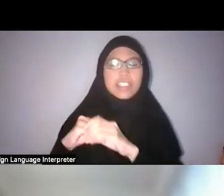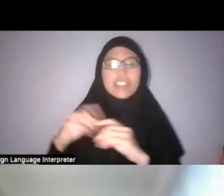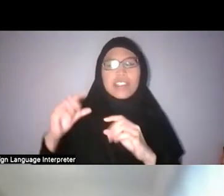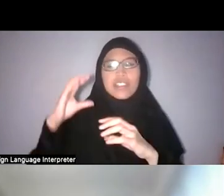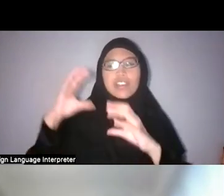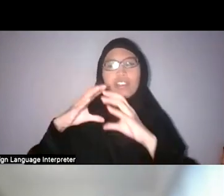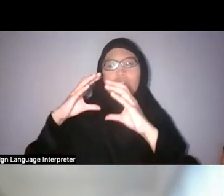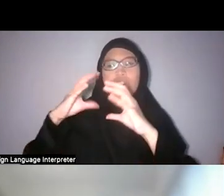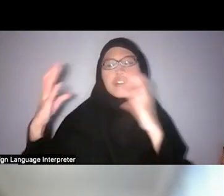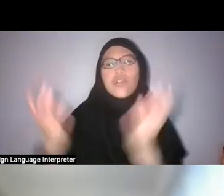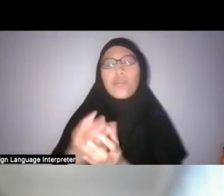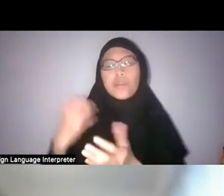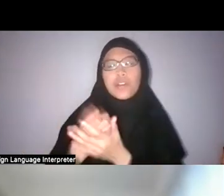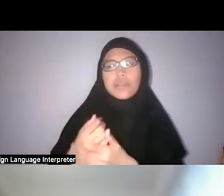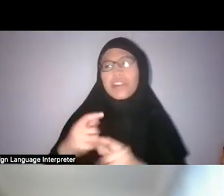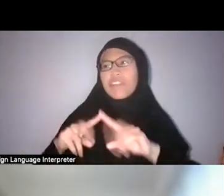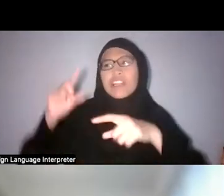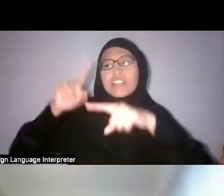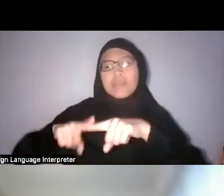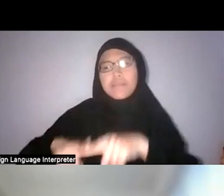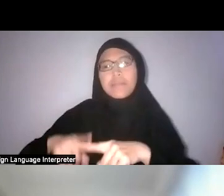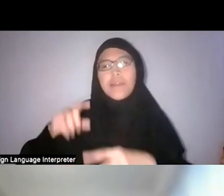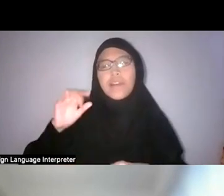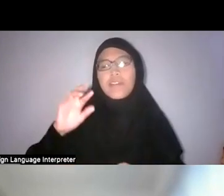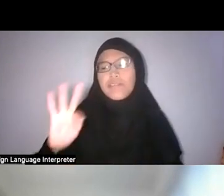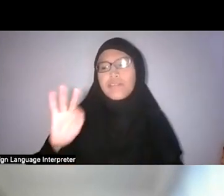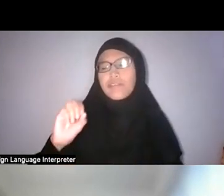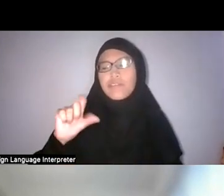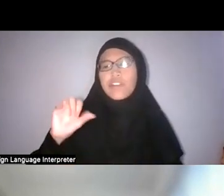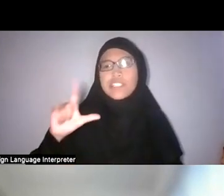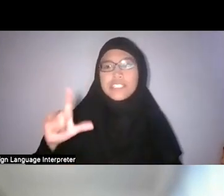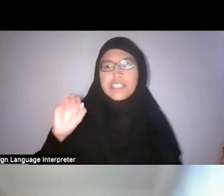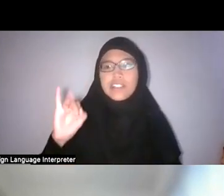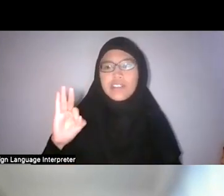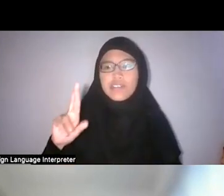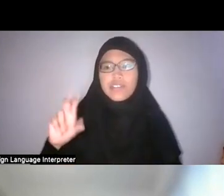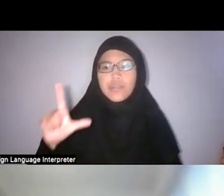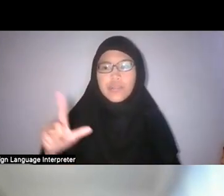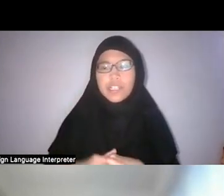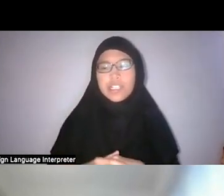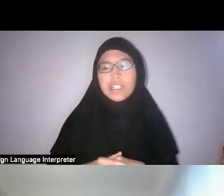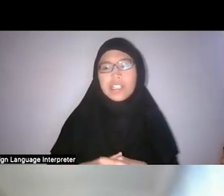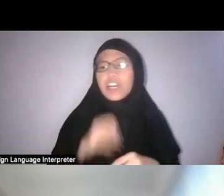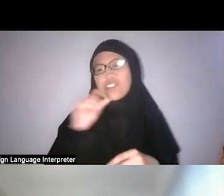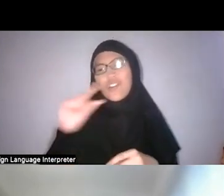very reliant on fossil fuels, that is... that is just... not green at all.